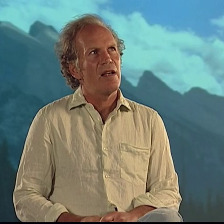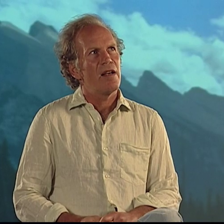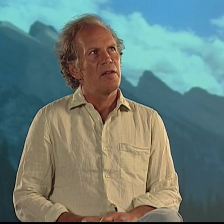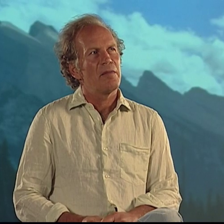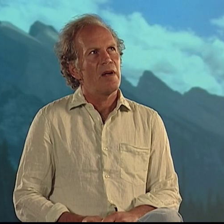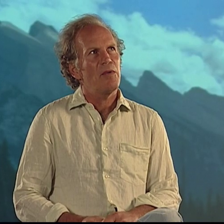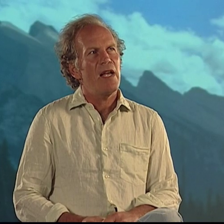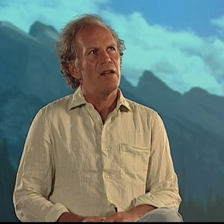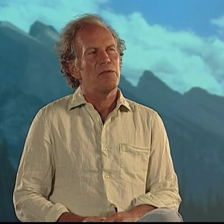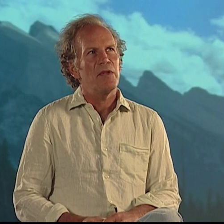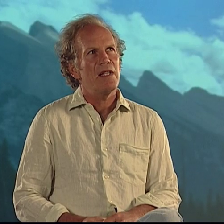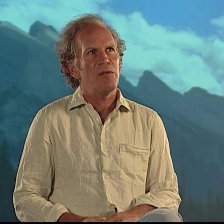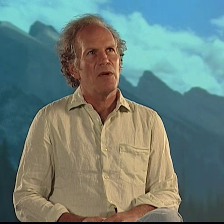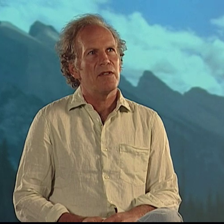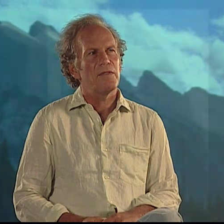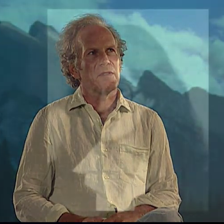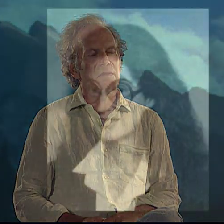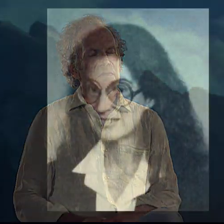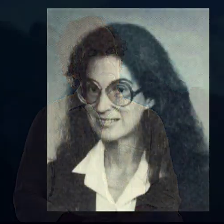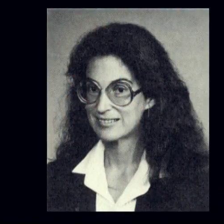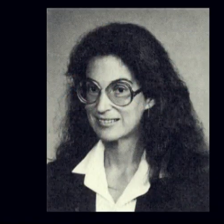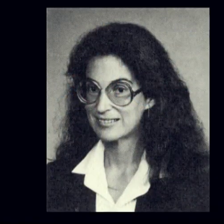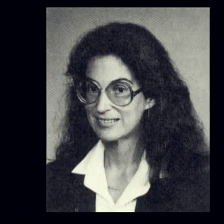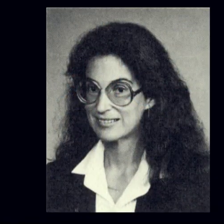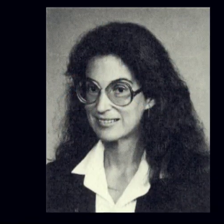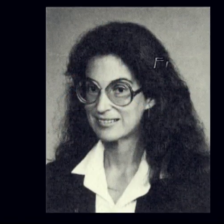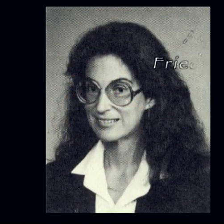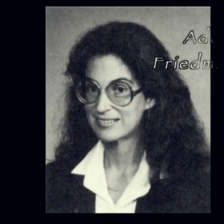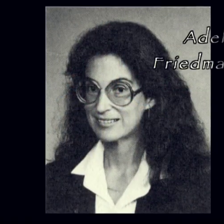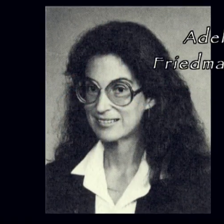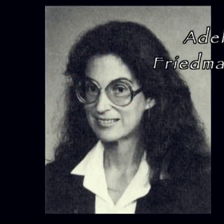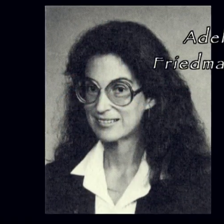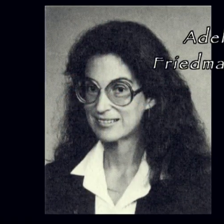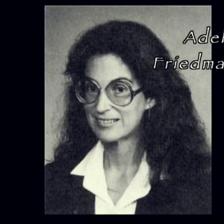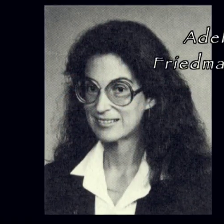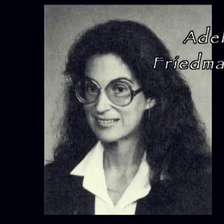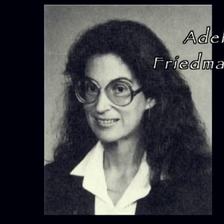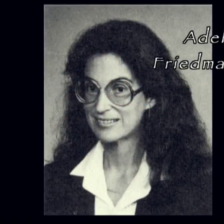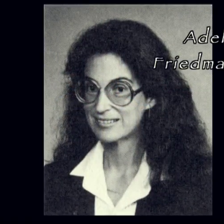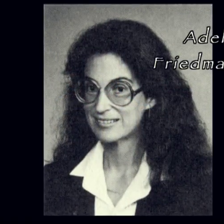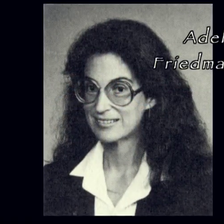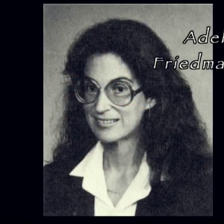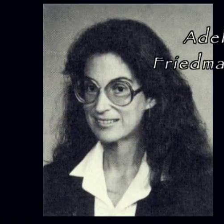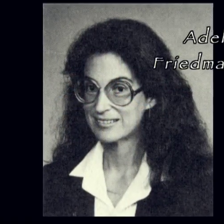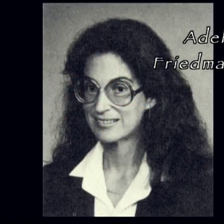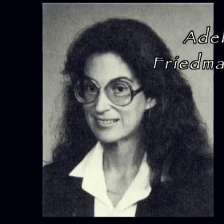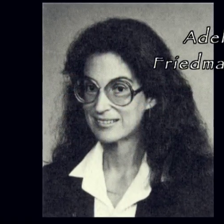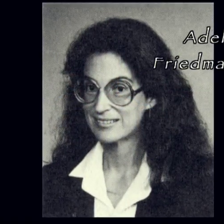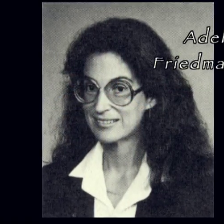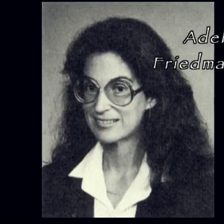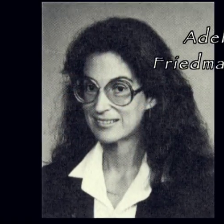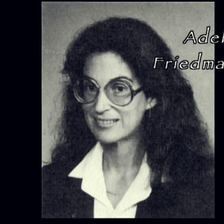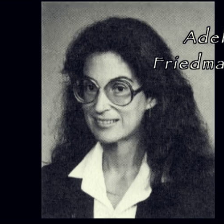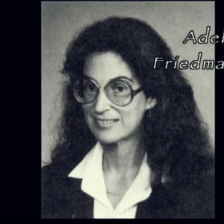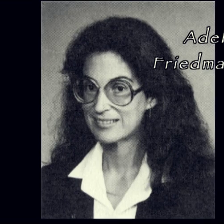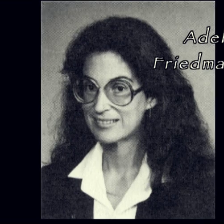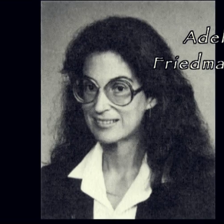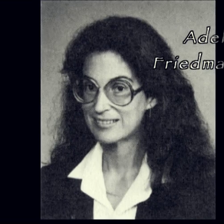We had a really wonderful administrative person at NTID around that time, Adele Friedman.